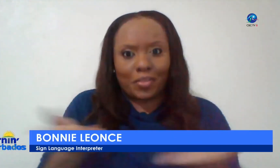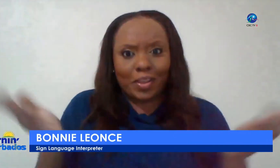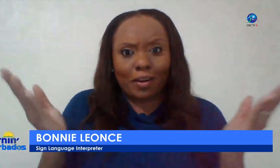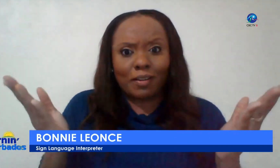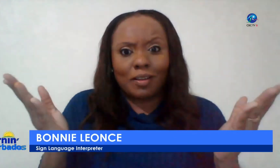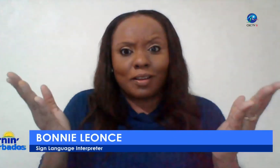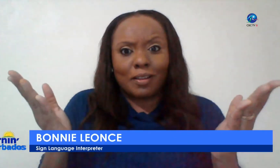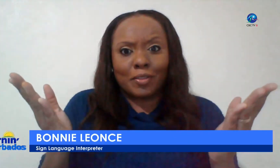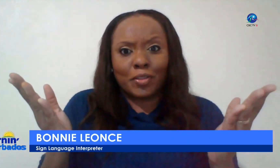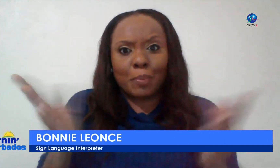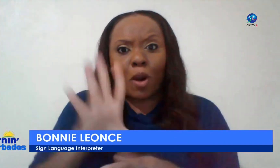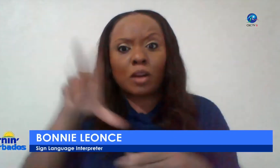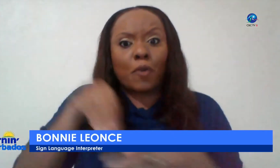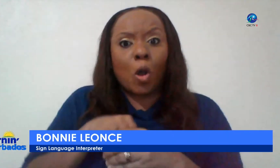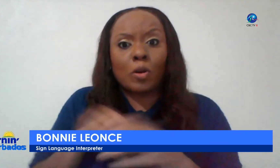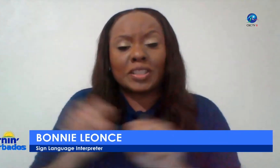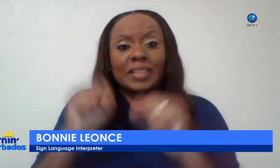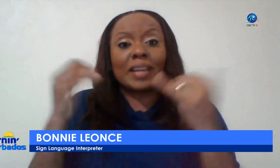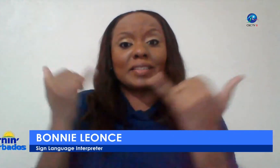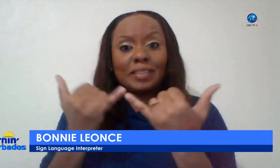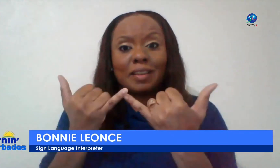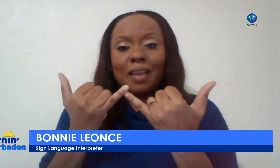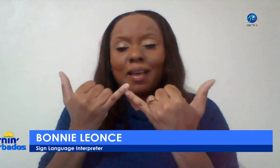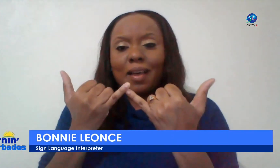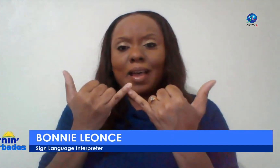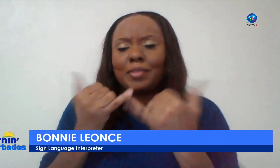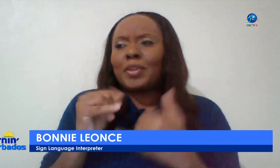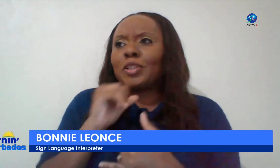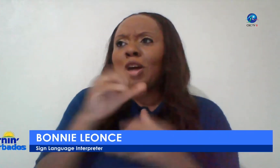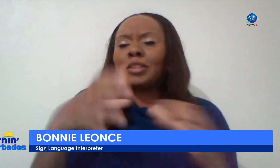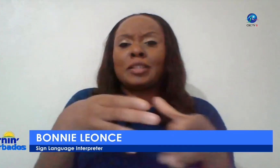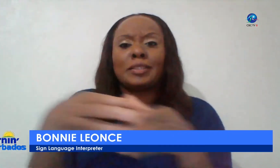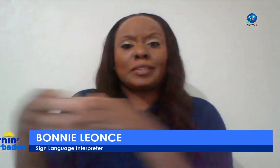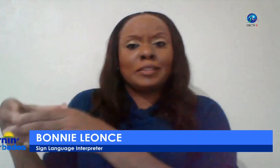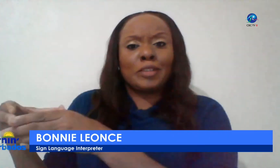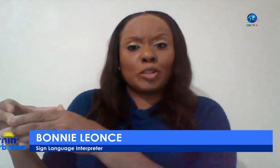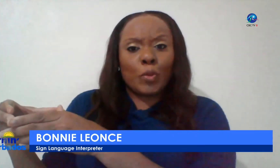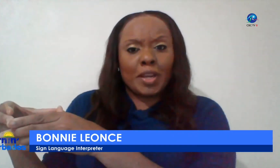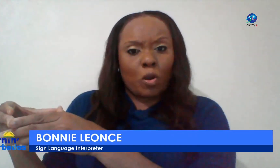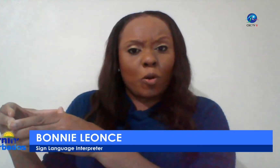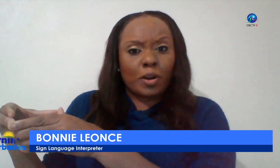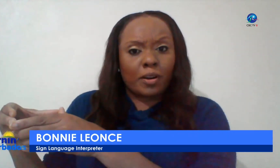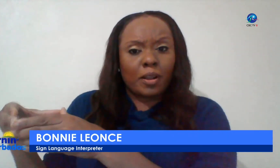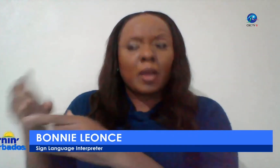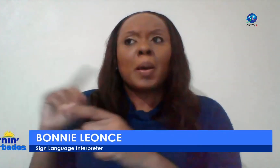people are there they're part of our society uh they're not just tucked away in a corner